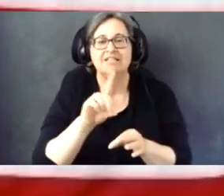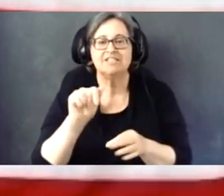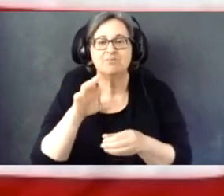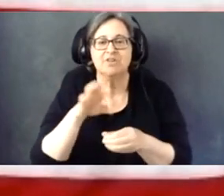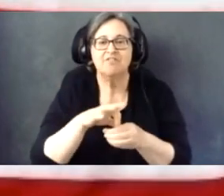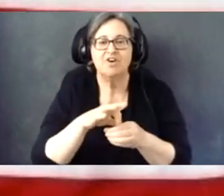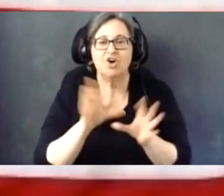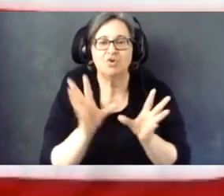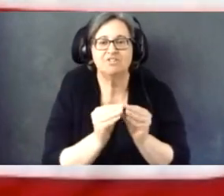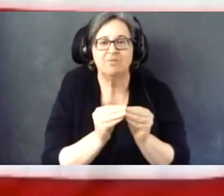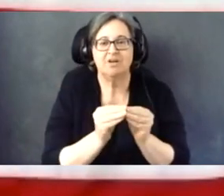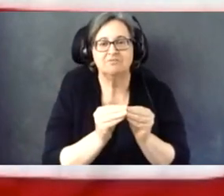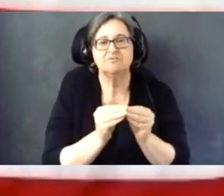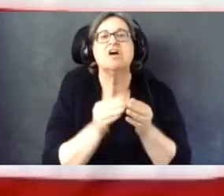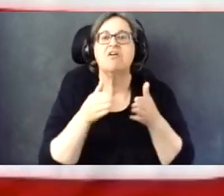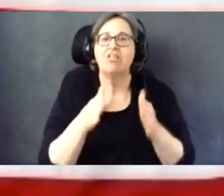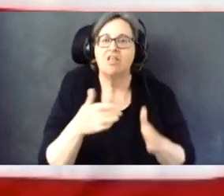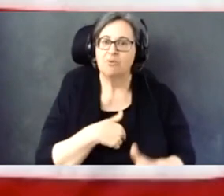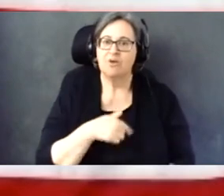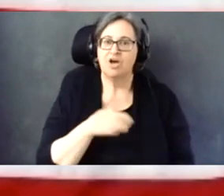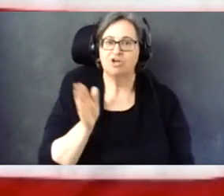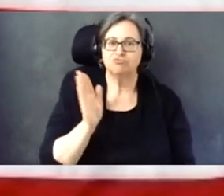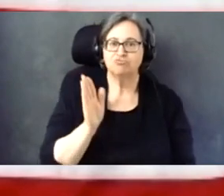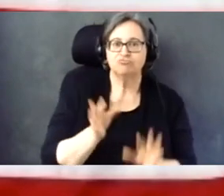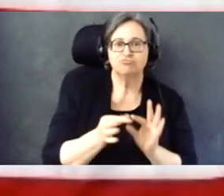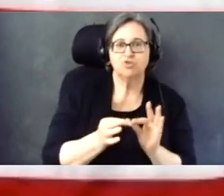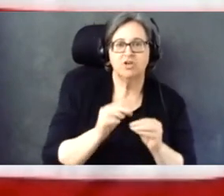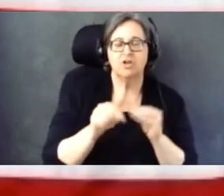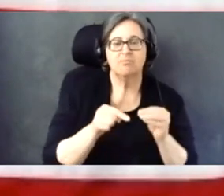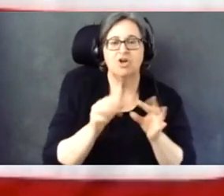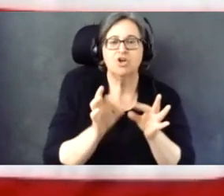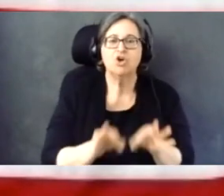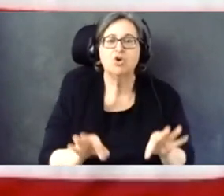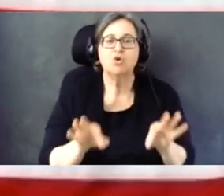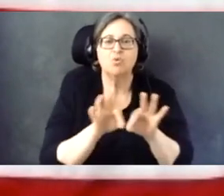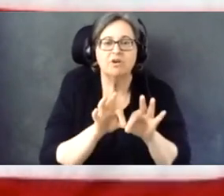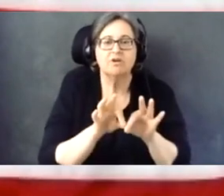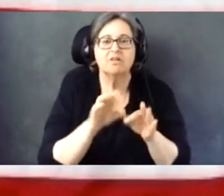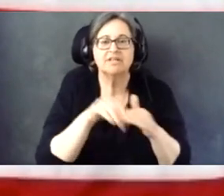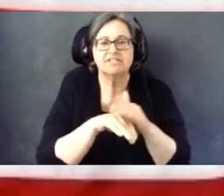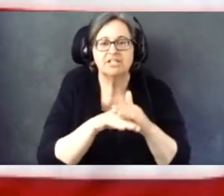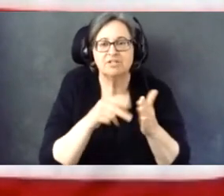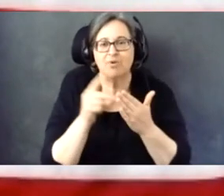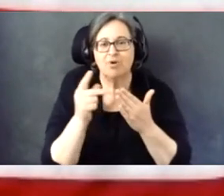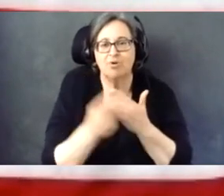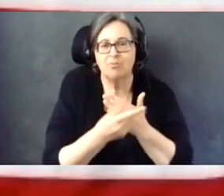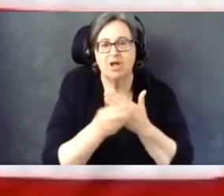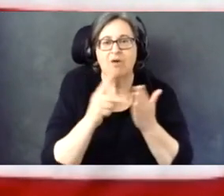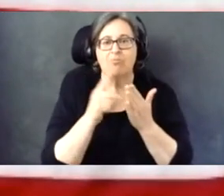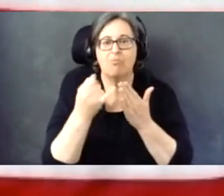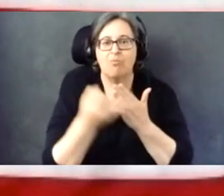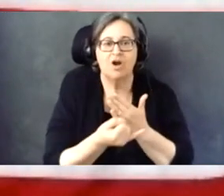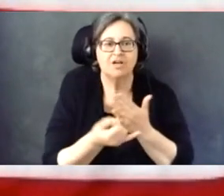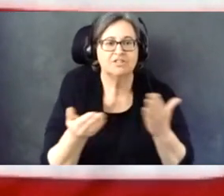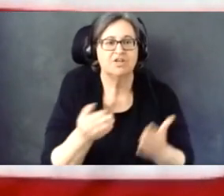opportunity to talk about critical accessibility programs and initiatives at the EAC, the Election Assistance Commission.